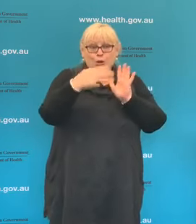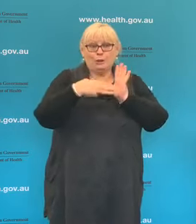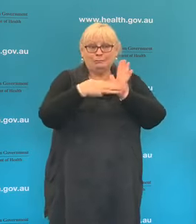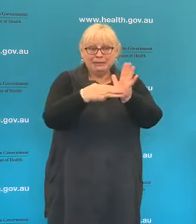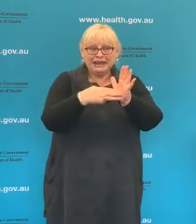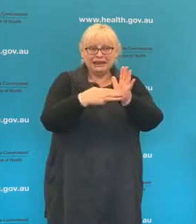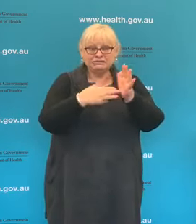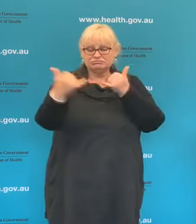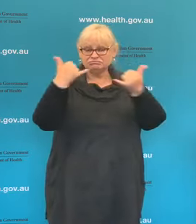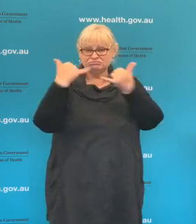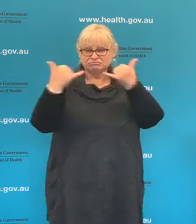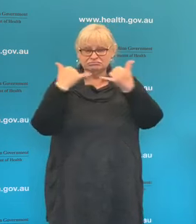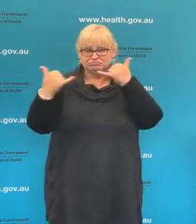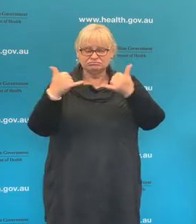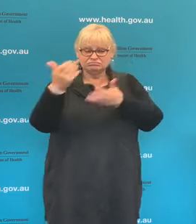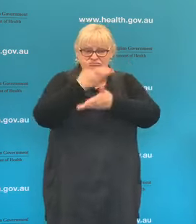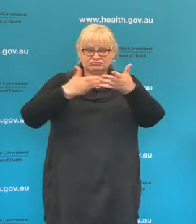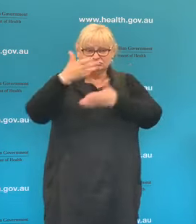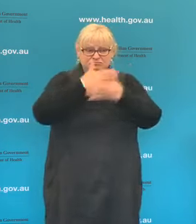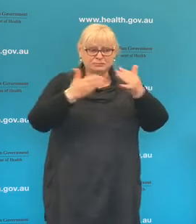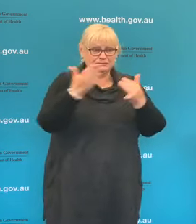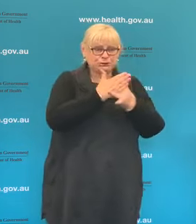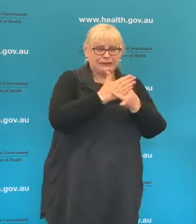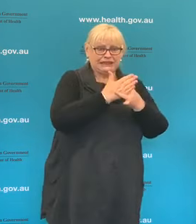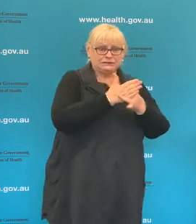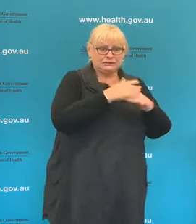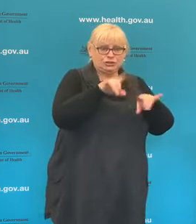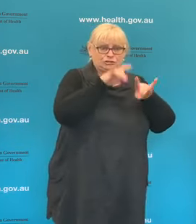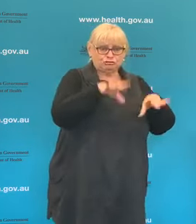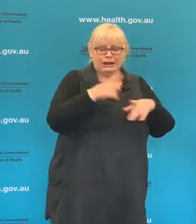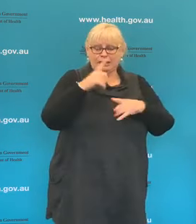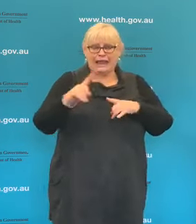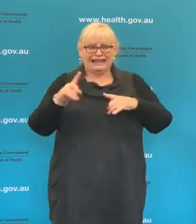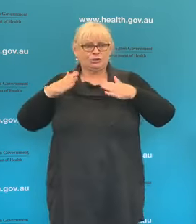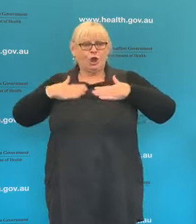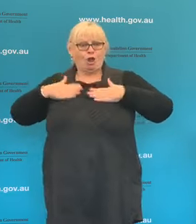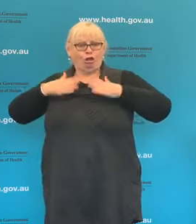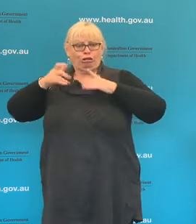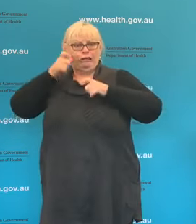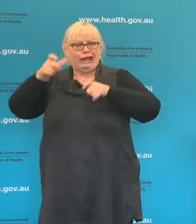consultations between Australians and their chosen health care providers using